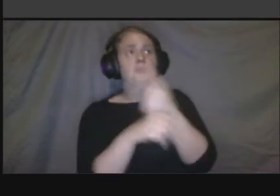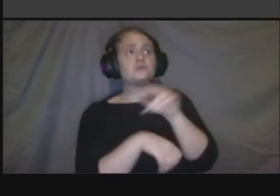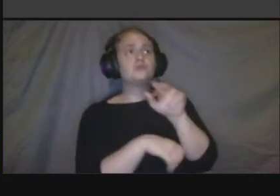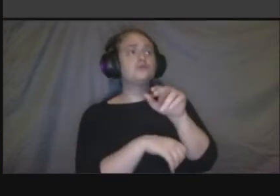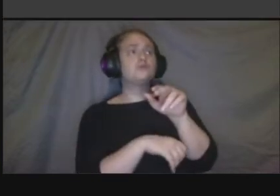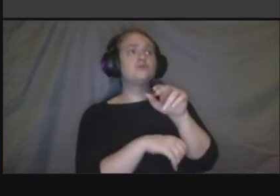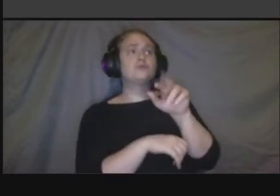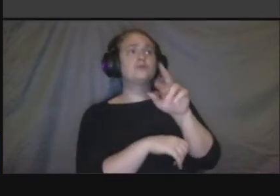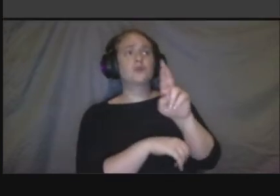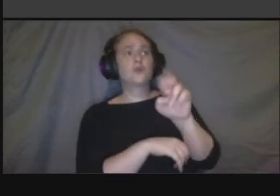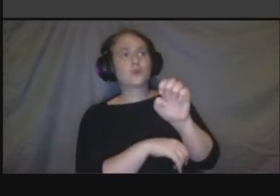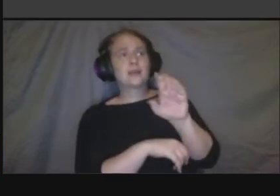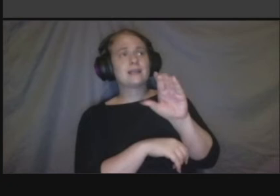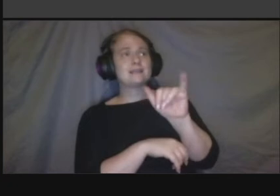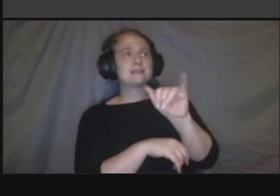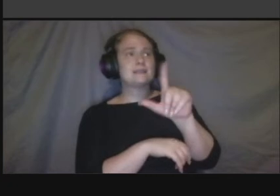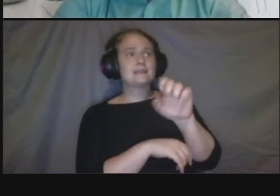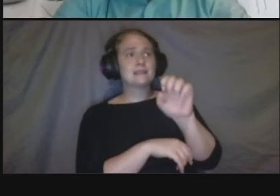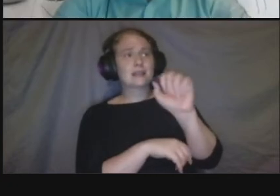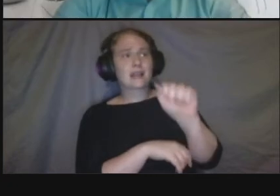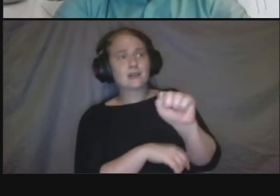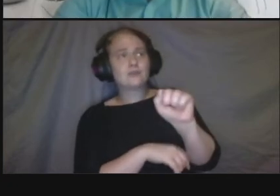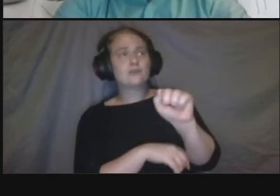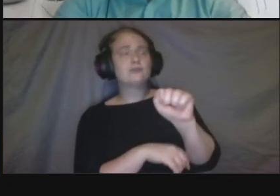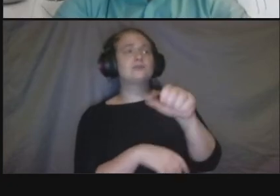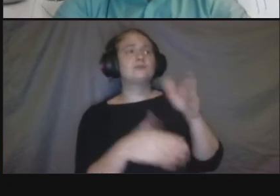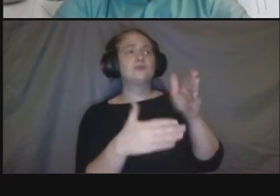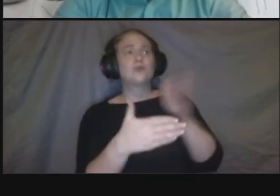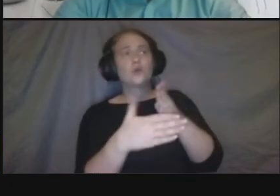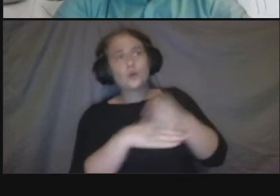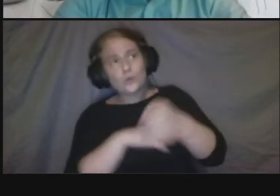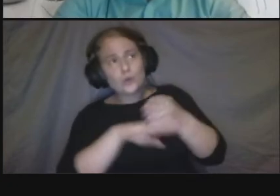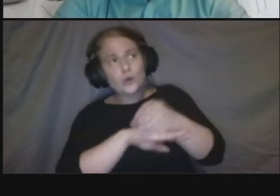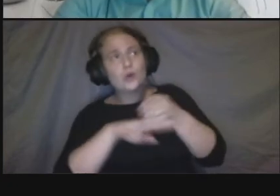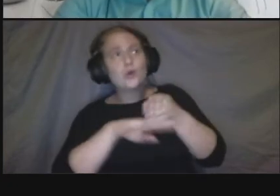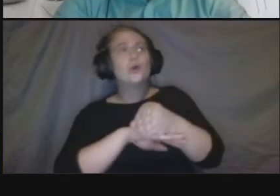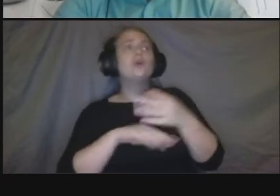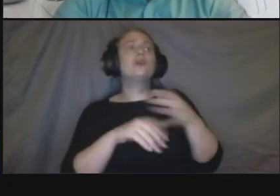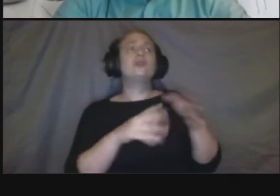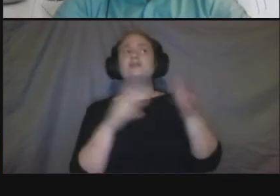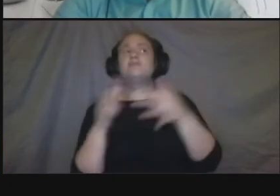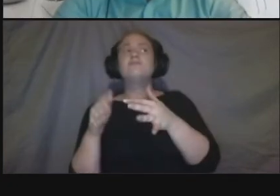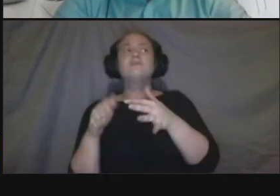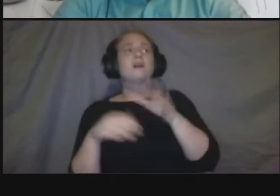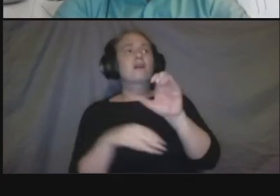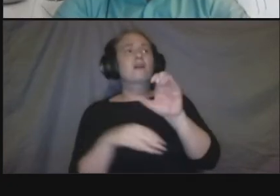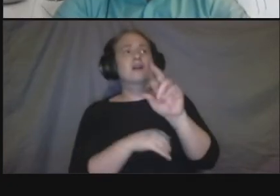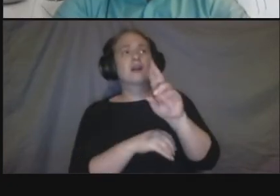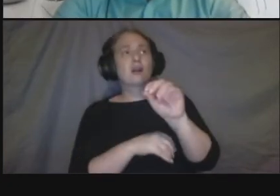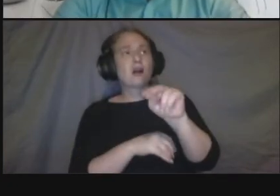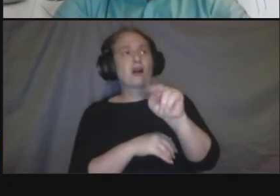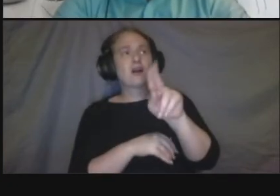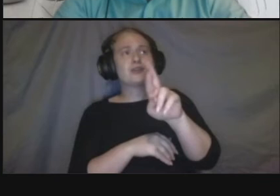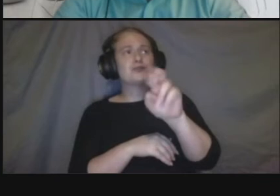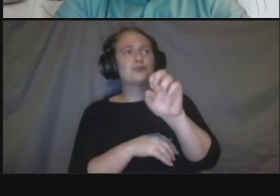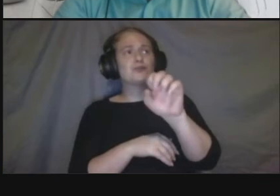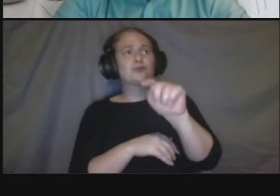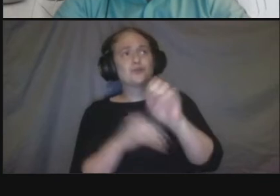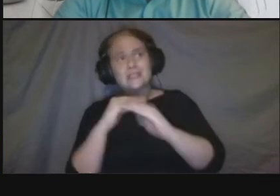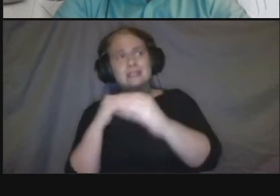we would use uh we would use edot standard materials anything that is not a adidas standard material